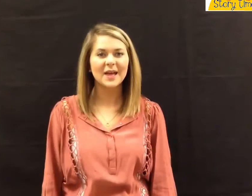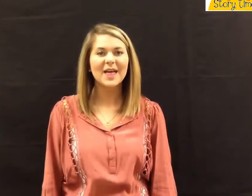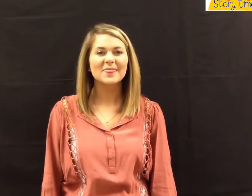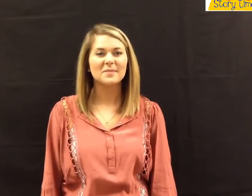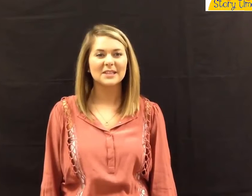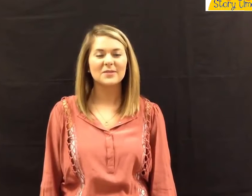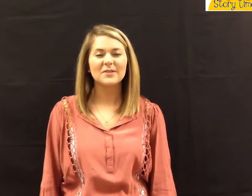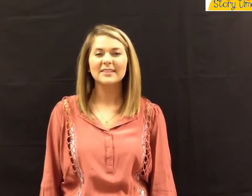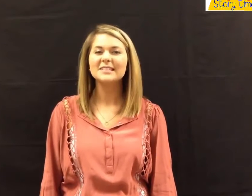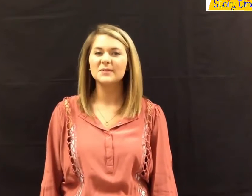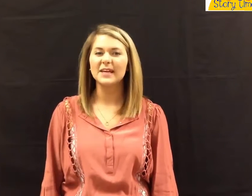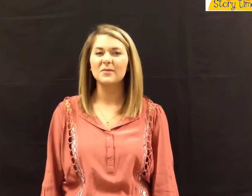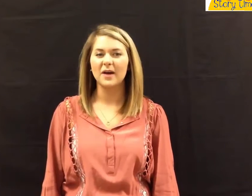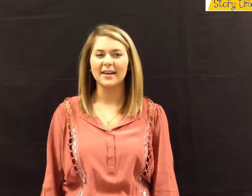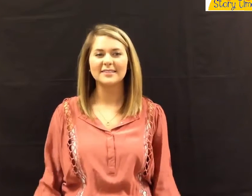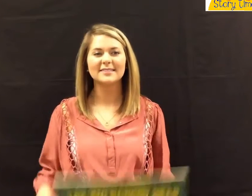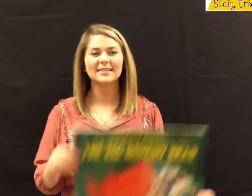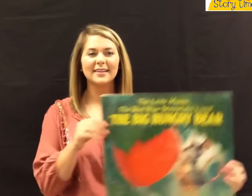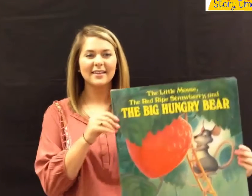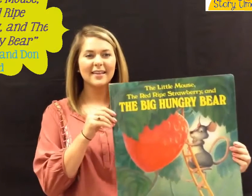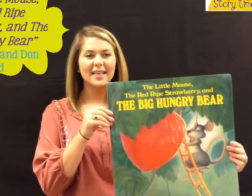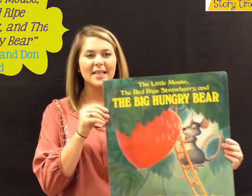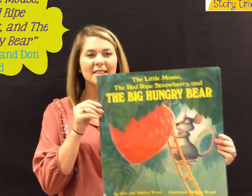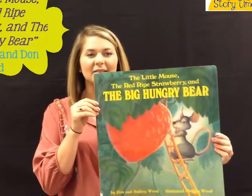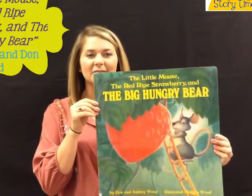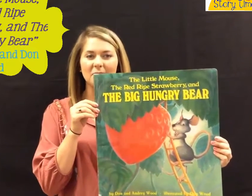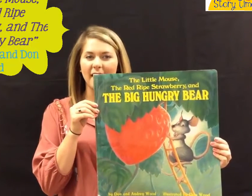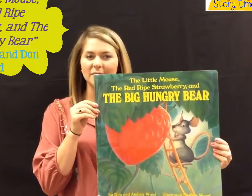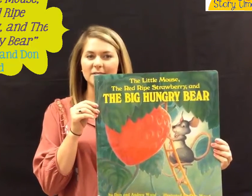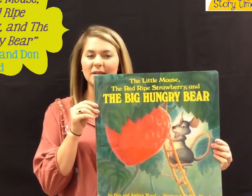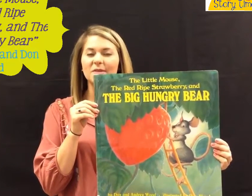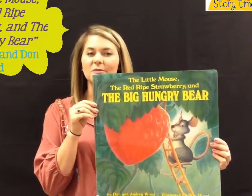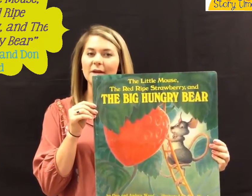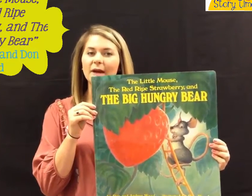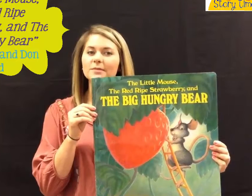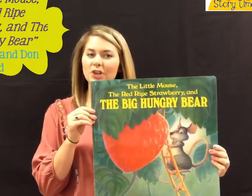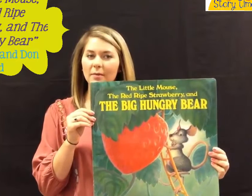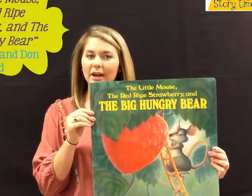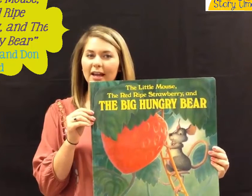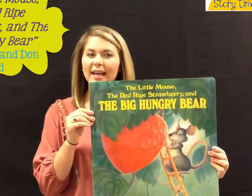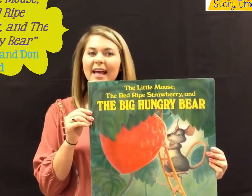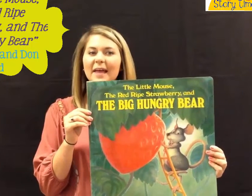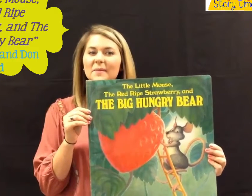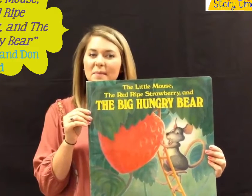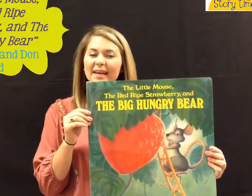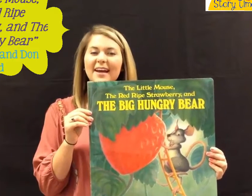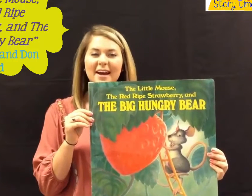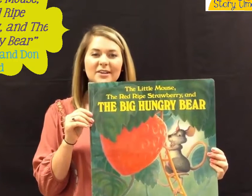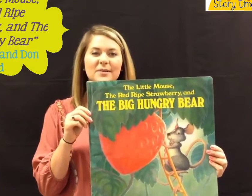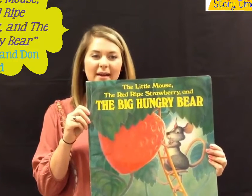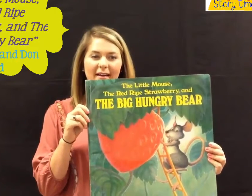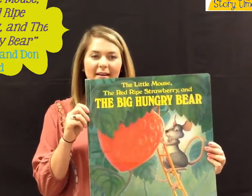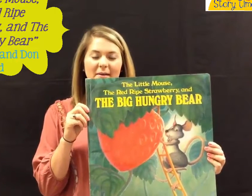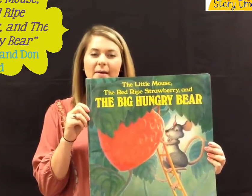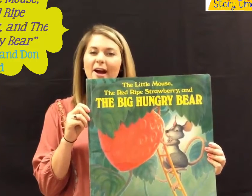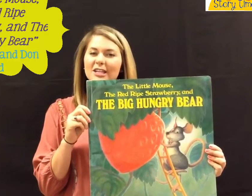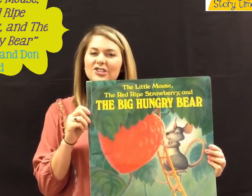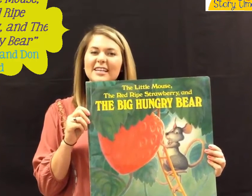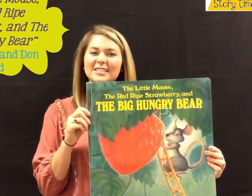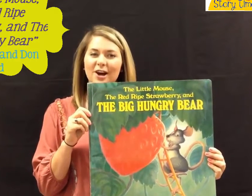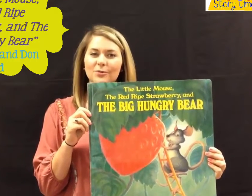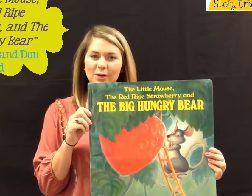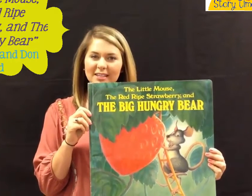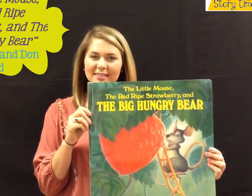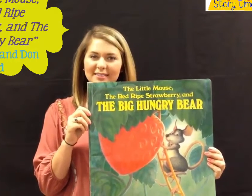The book we read this week was: "The Little Mouse, The Red Ripe Strawberry, and The Big Hungry Bear," by Audrey and Don Wood.